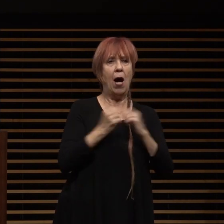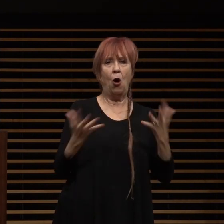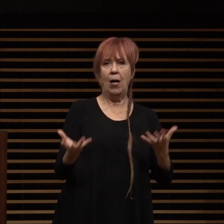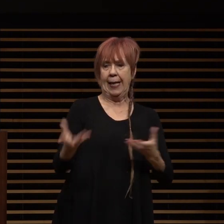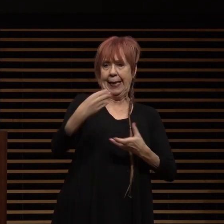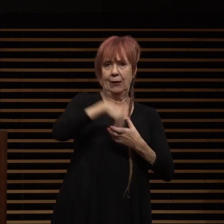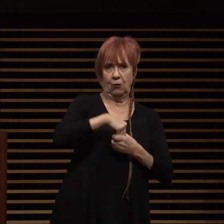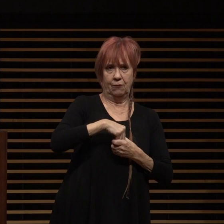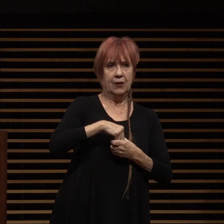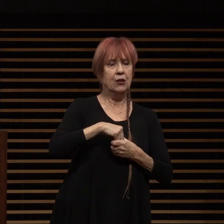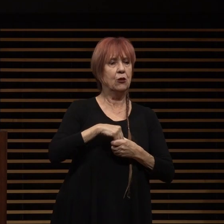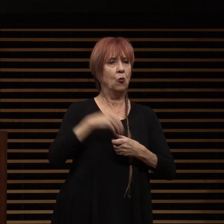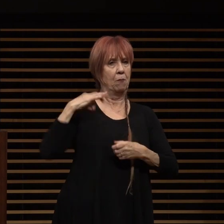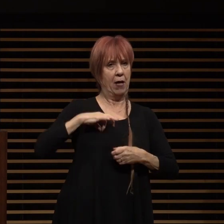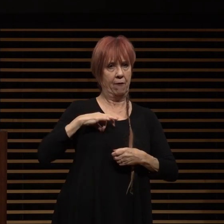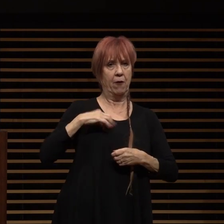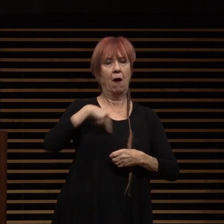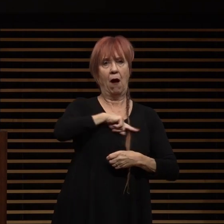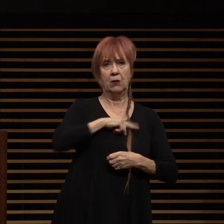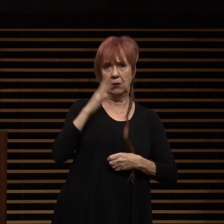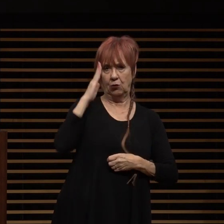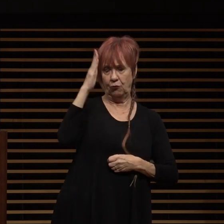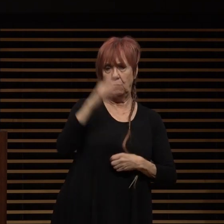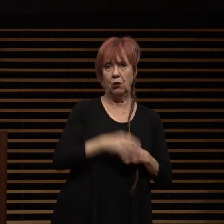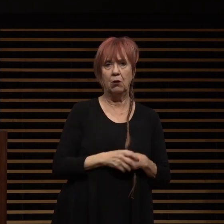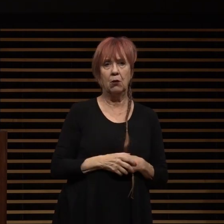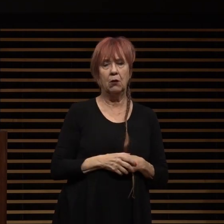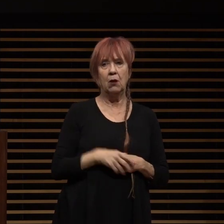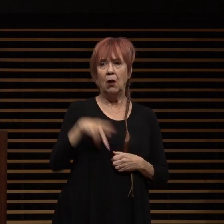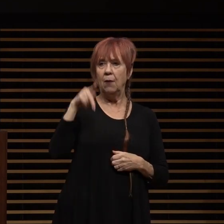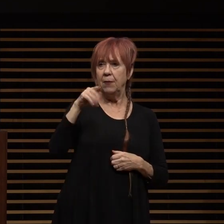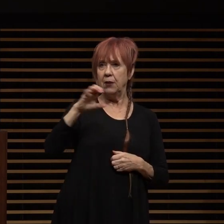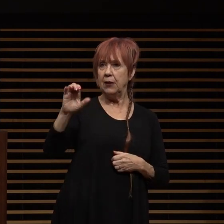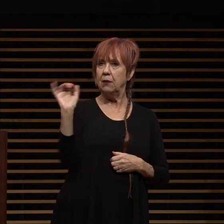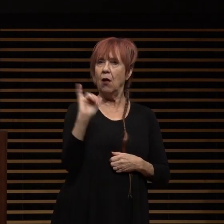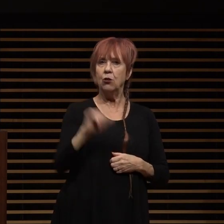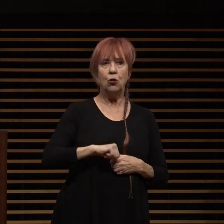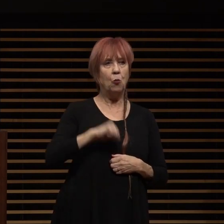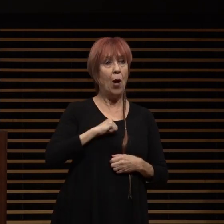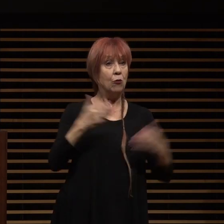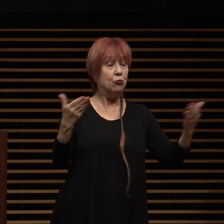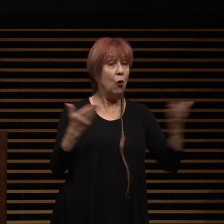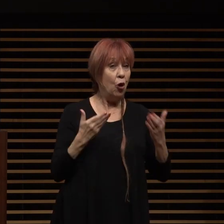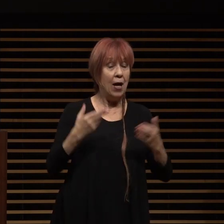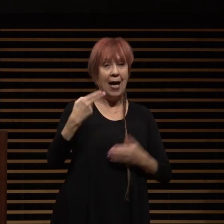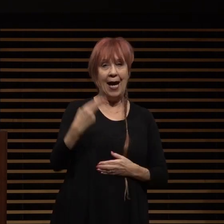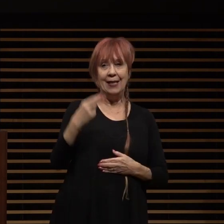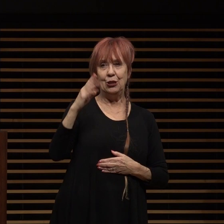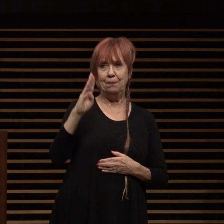move forward pcc pcc is also proud to be hosting the